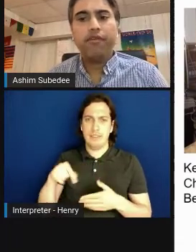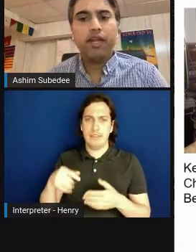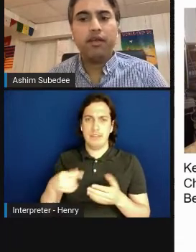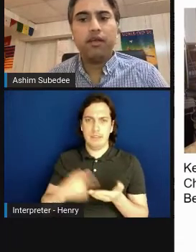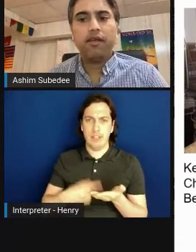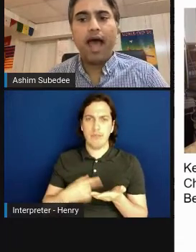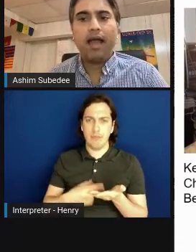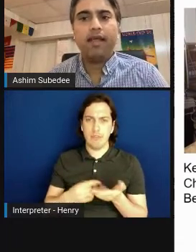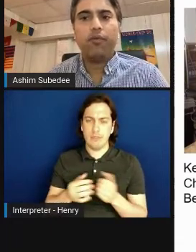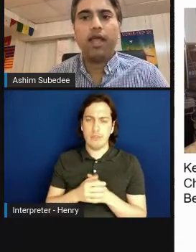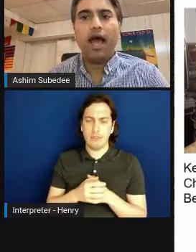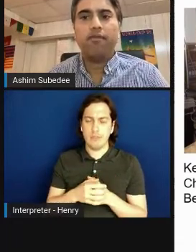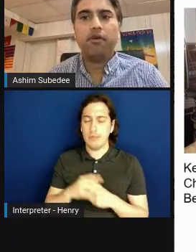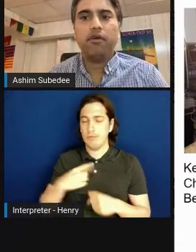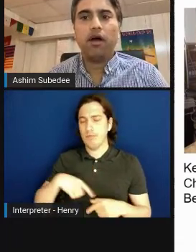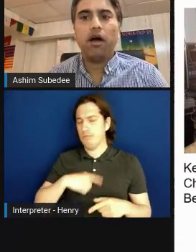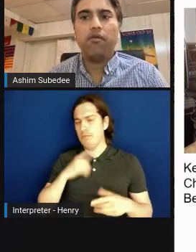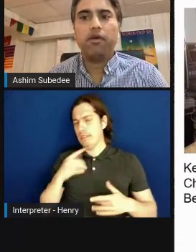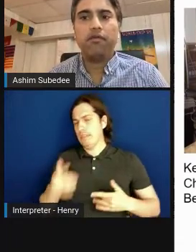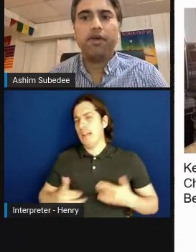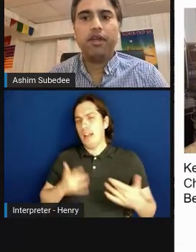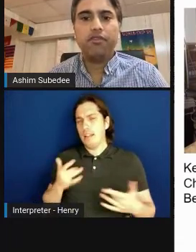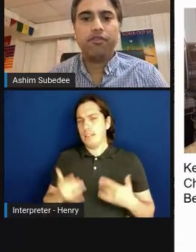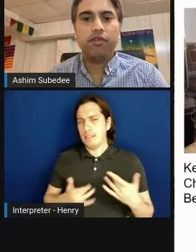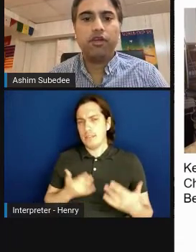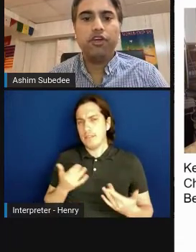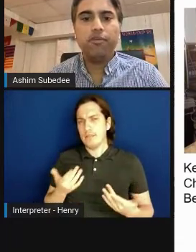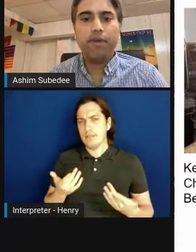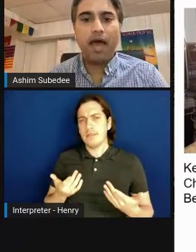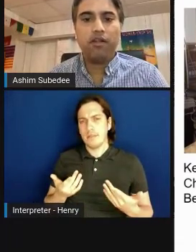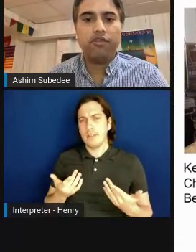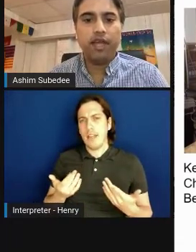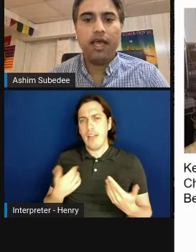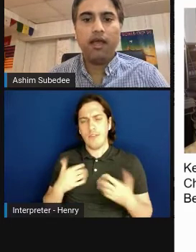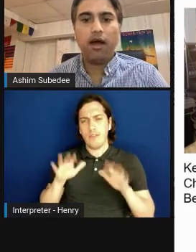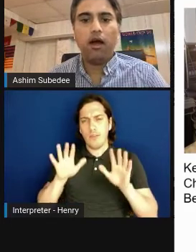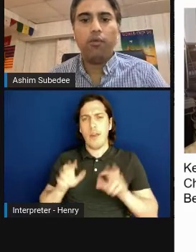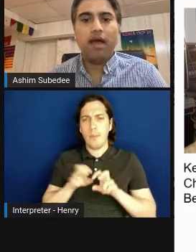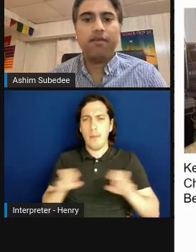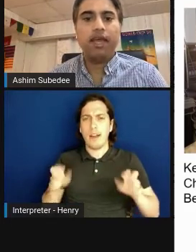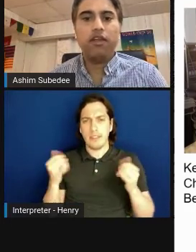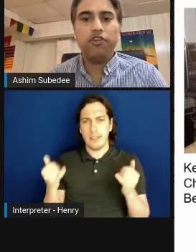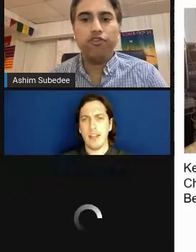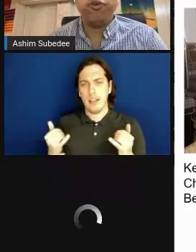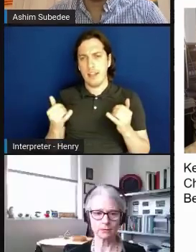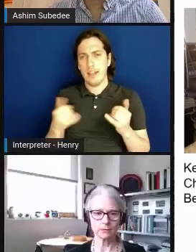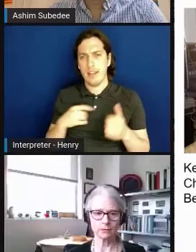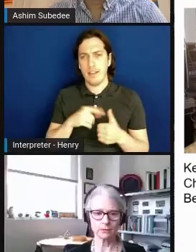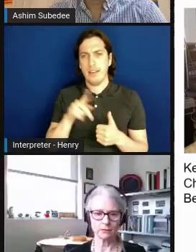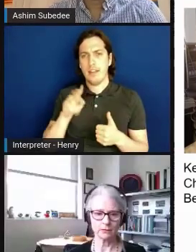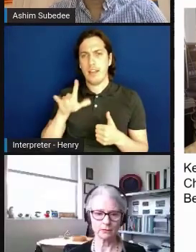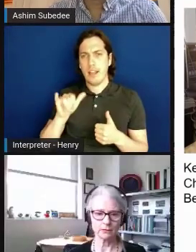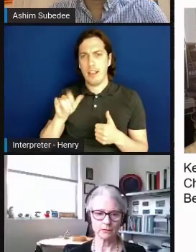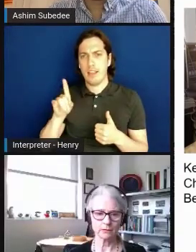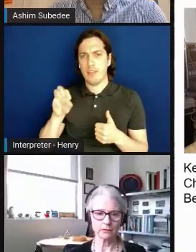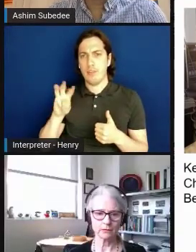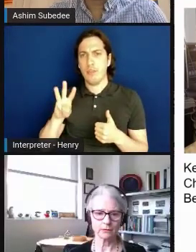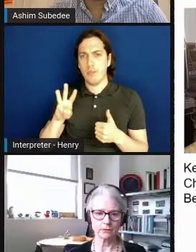We're really glad that we have a very good panel today. We have Kelly Drew, the Chief Executive Officer